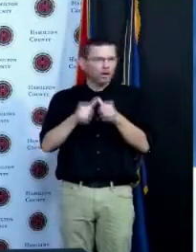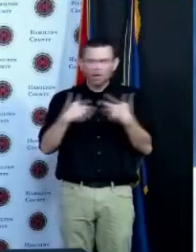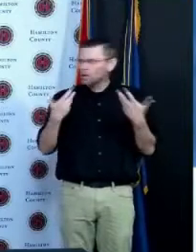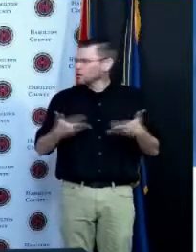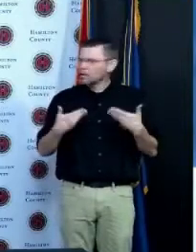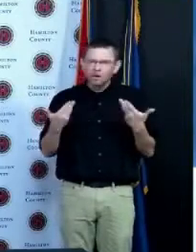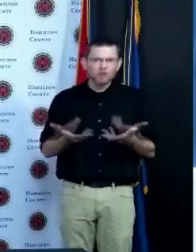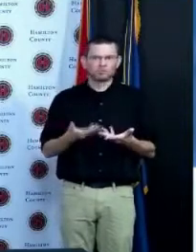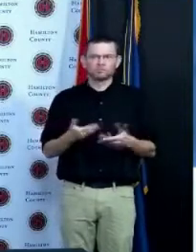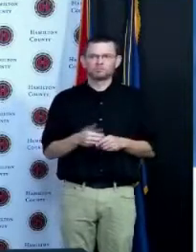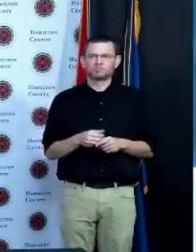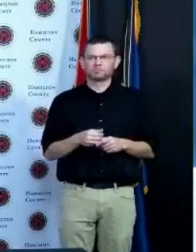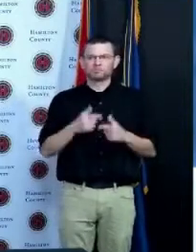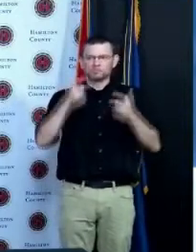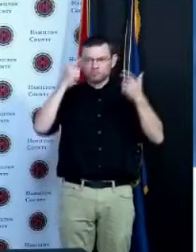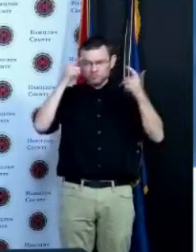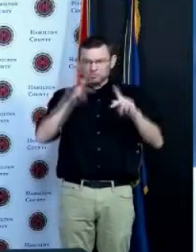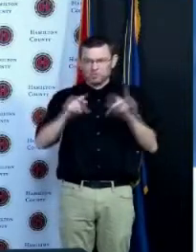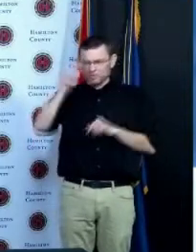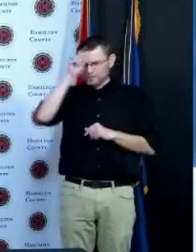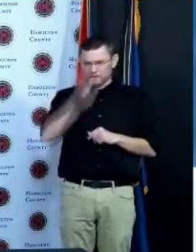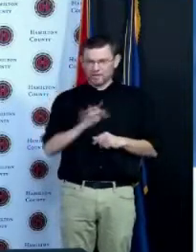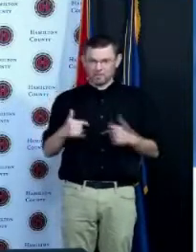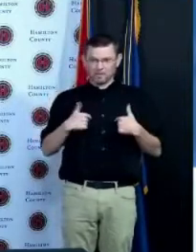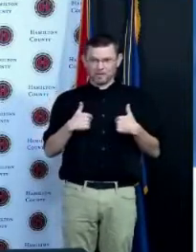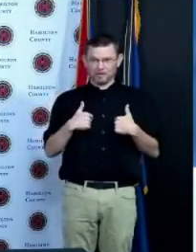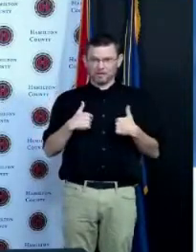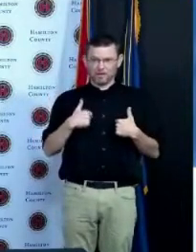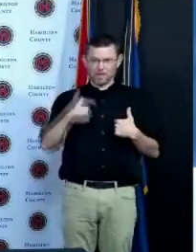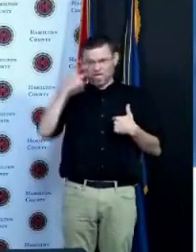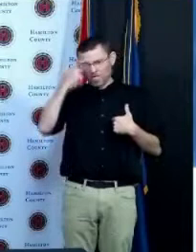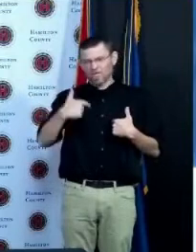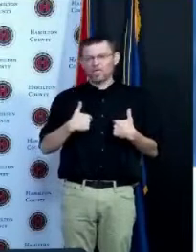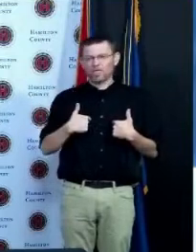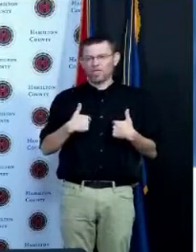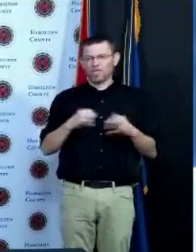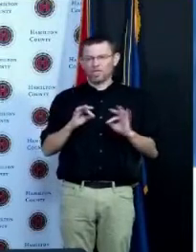don't want to hear from Dr Anthony Fauci we don't want to hear from Joe Biden we don't